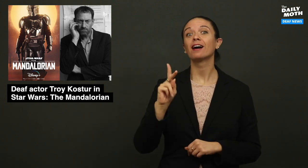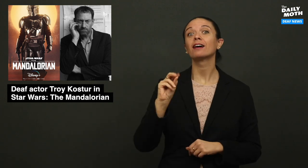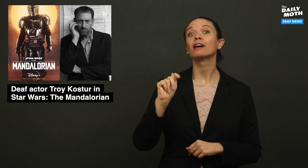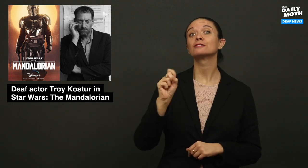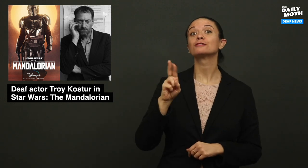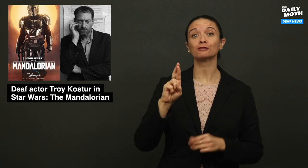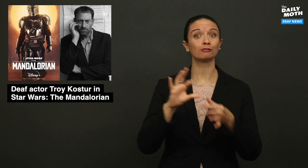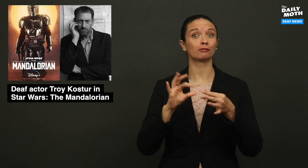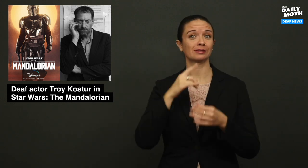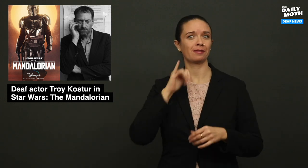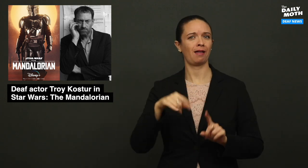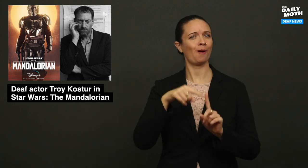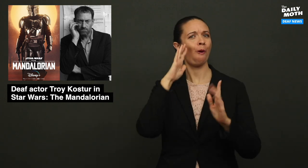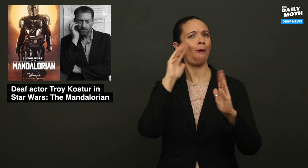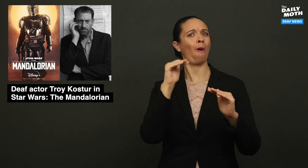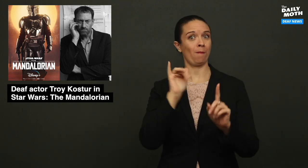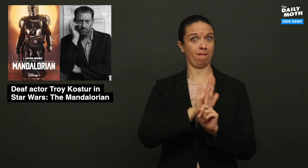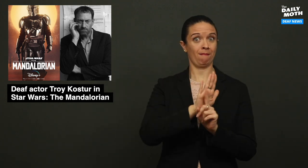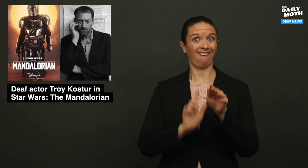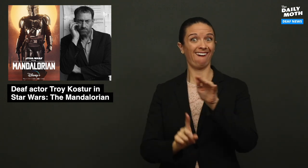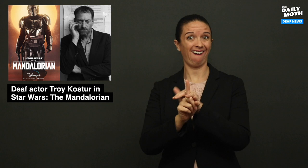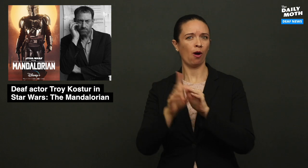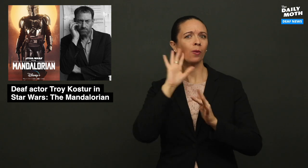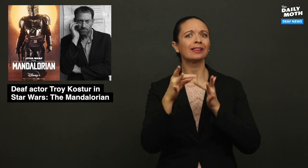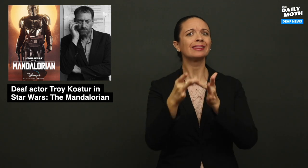Kotsur said that he hopes his appearance will lead to